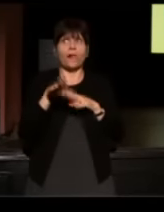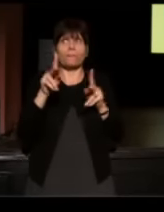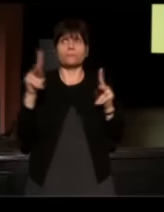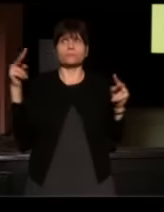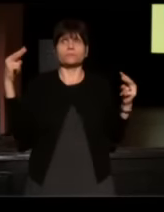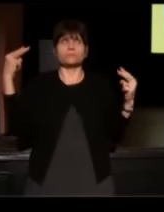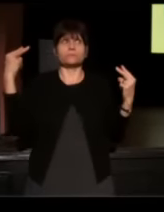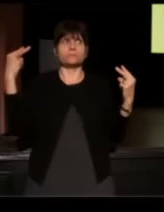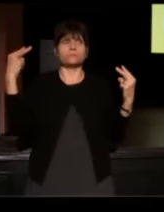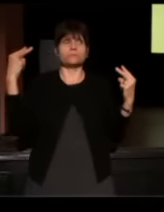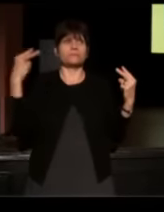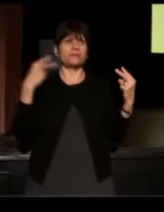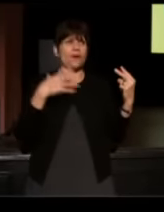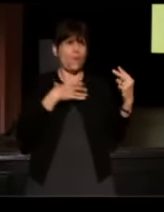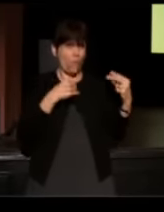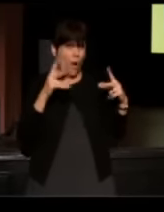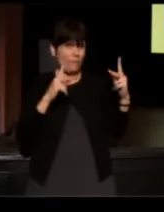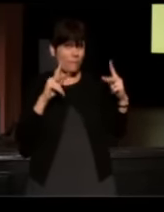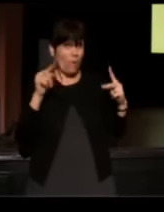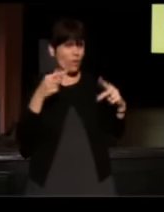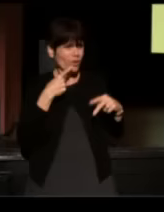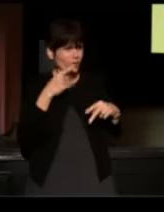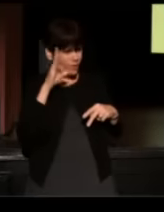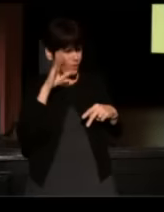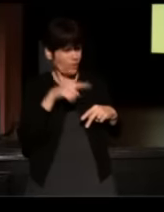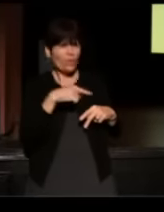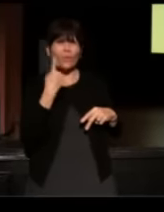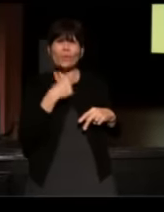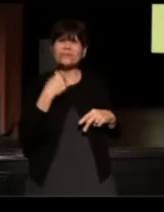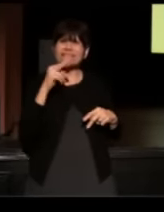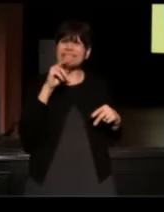because they were white folk only and they were looking at him and saying, "who is this Negro?"